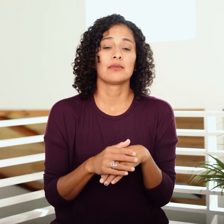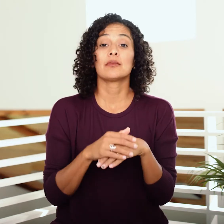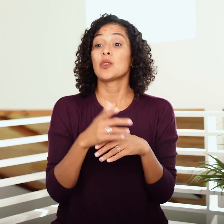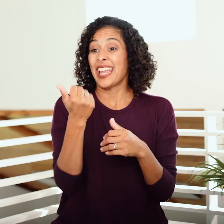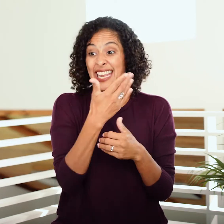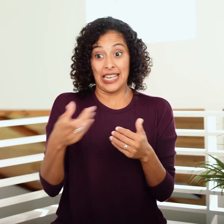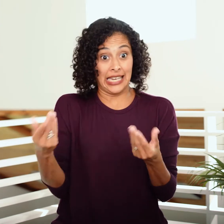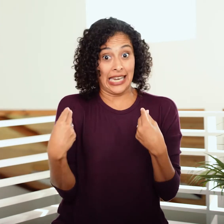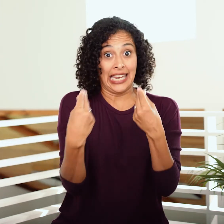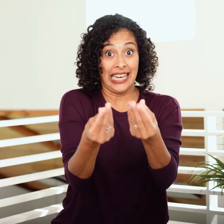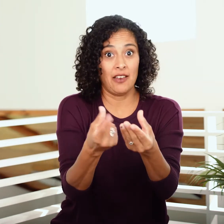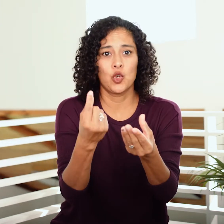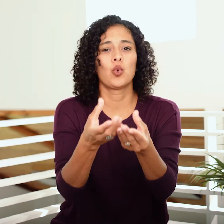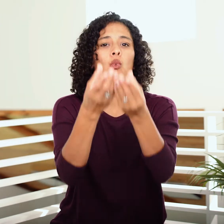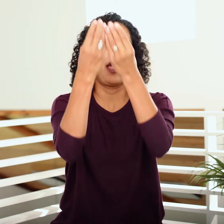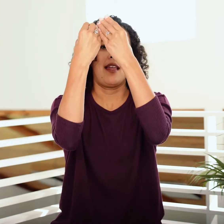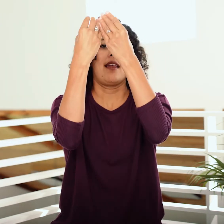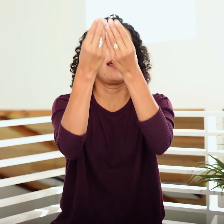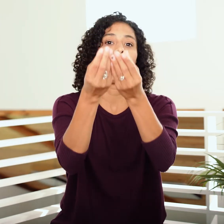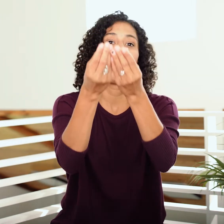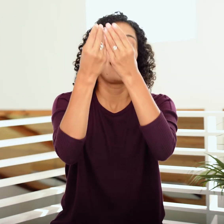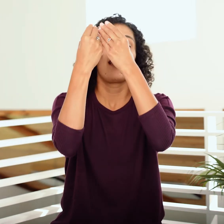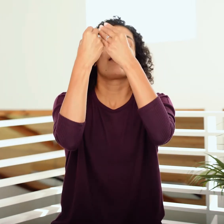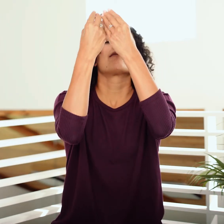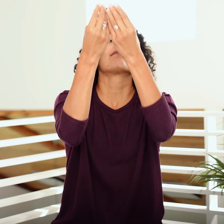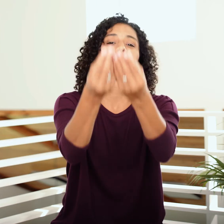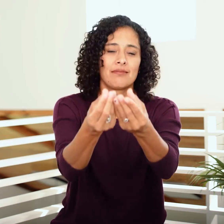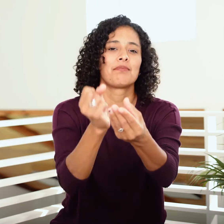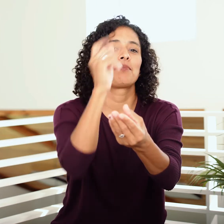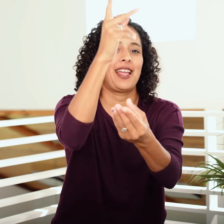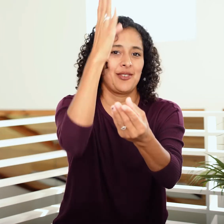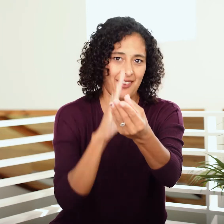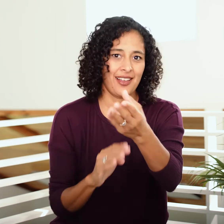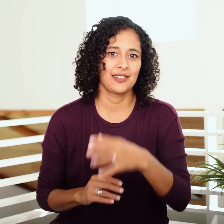Whatever item is waved in a wave offering always belongs to God afterward.